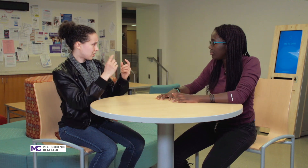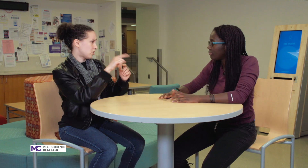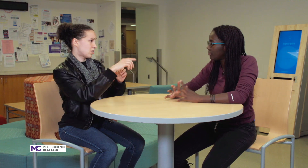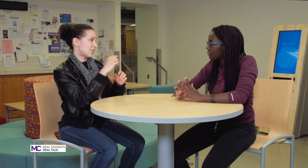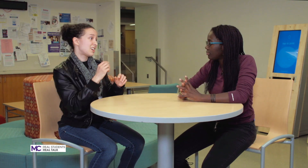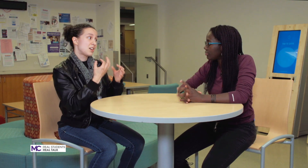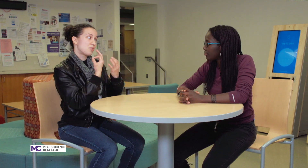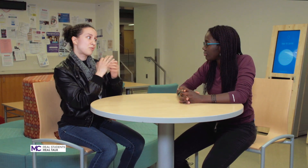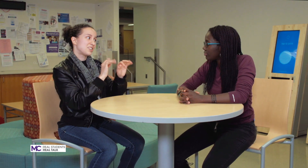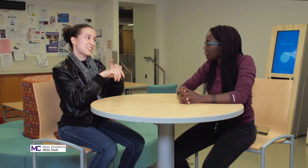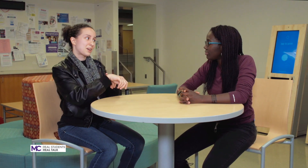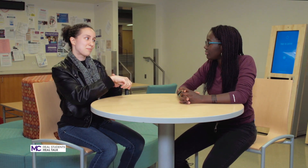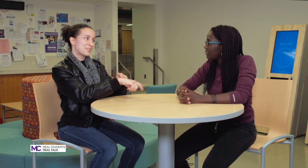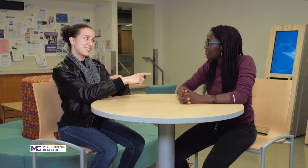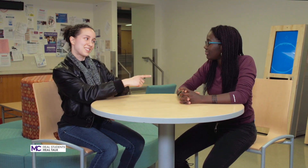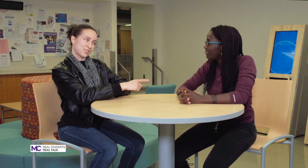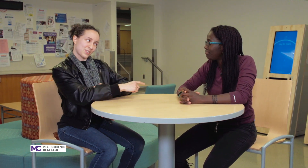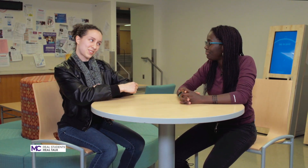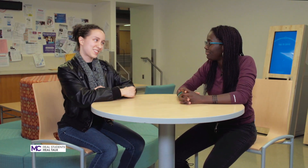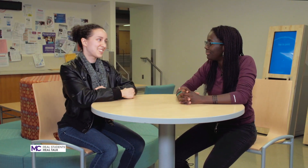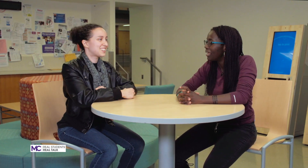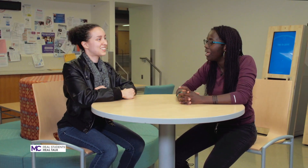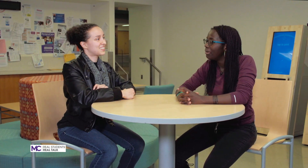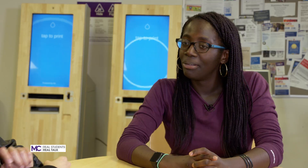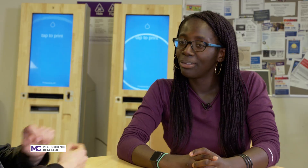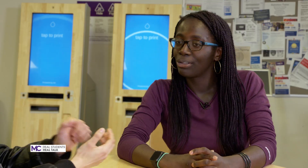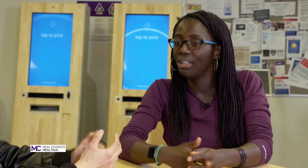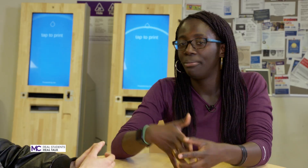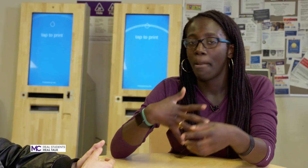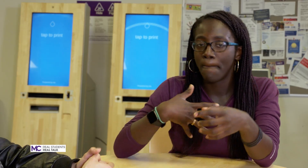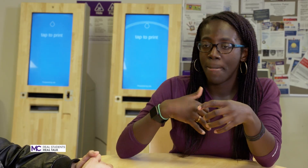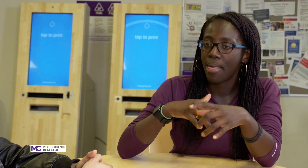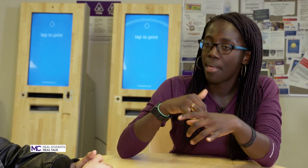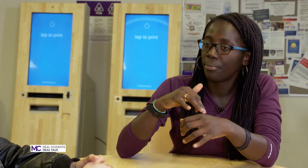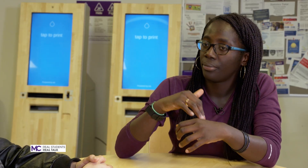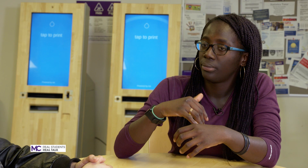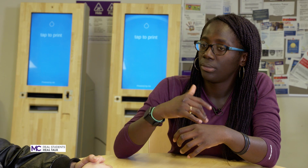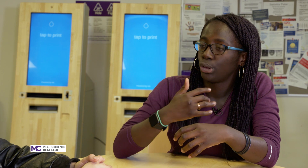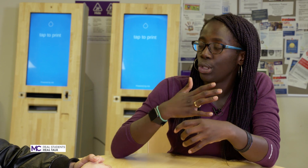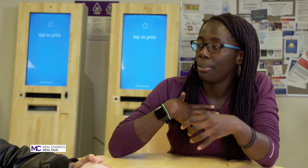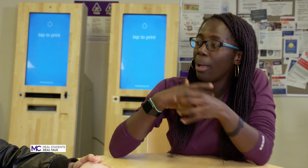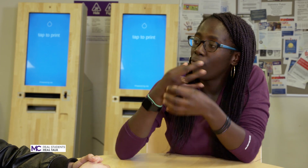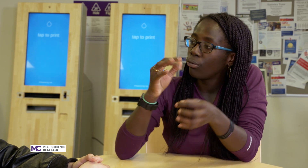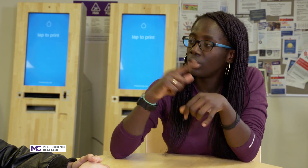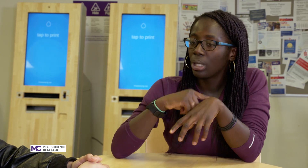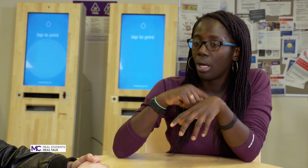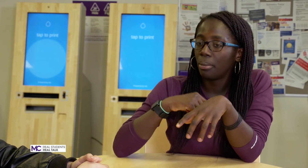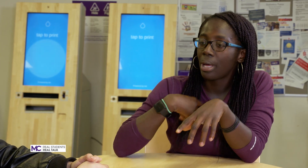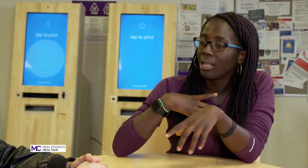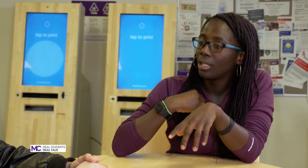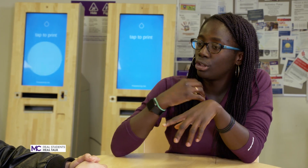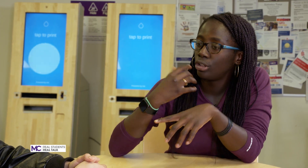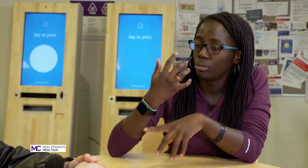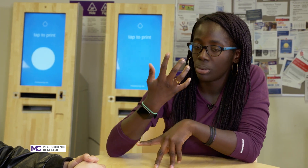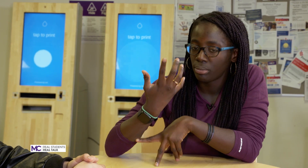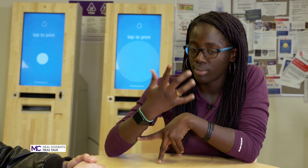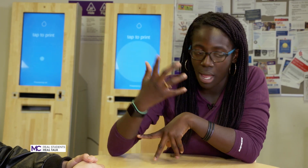in your free time in my spare time I like to hike